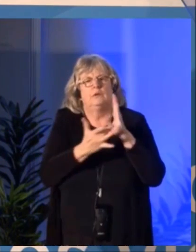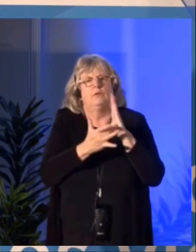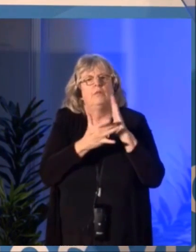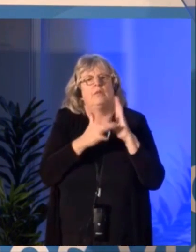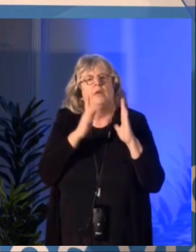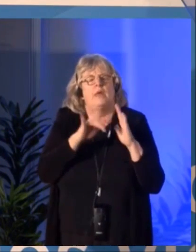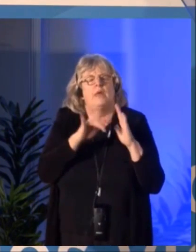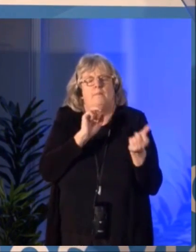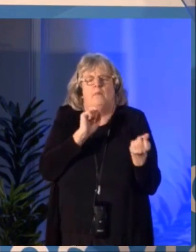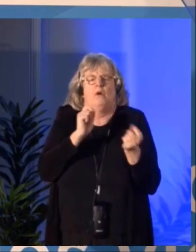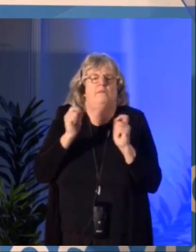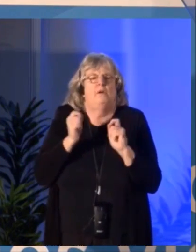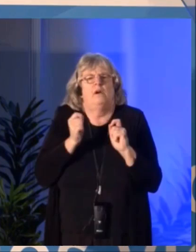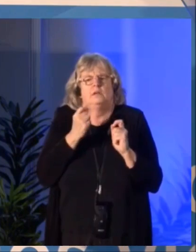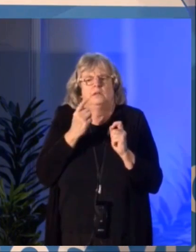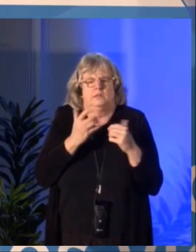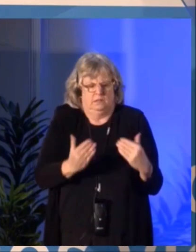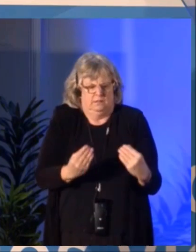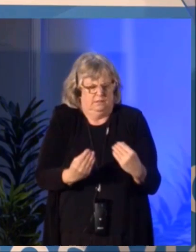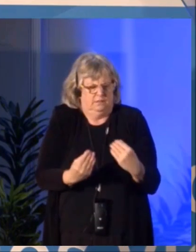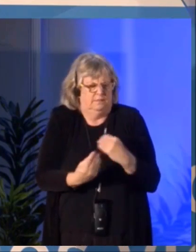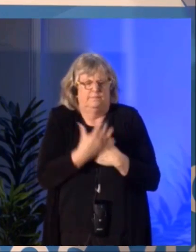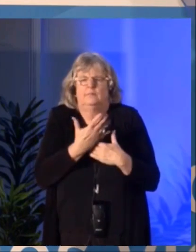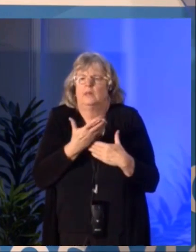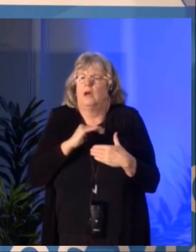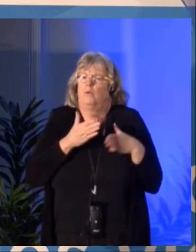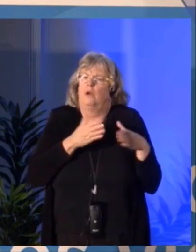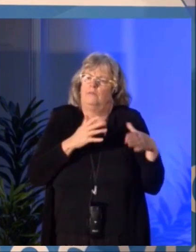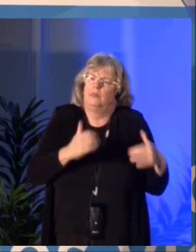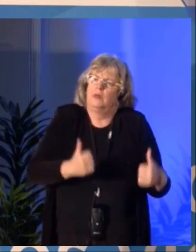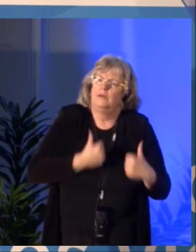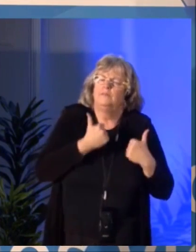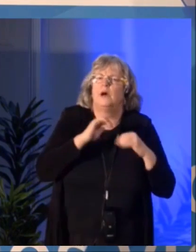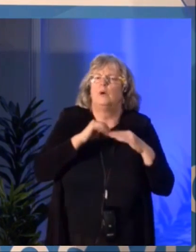of cultural consumption dictate the supply of content.